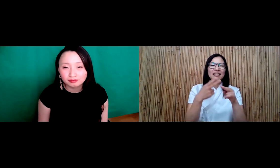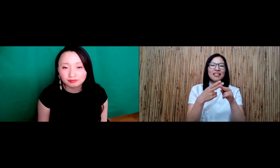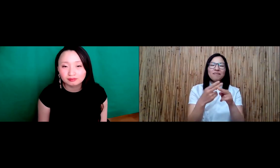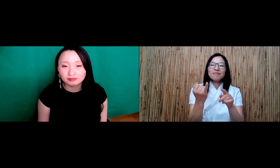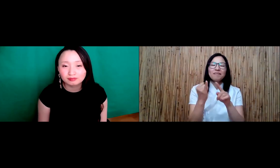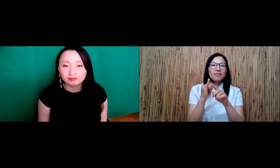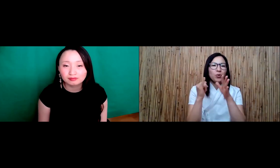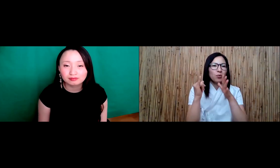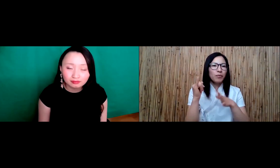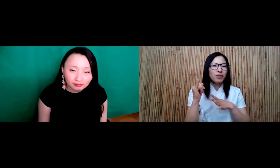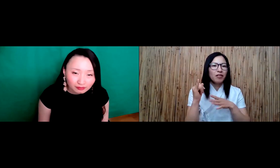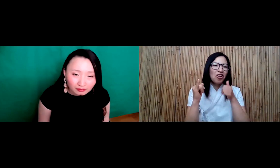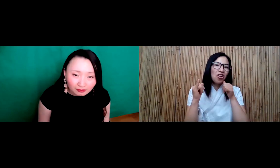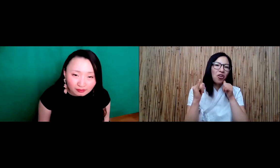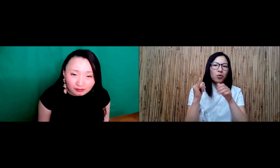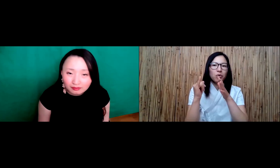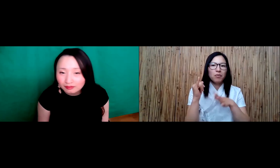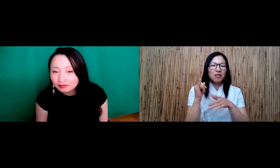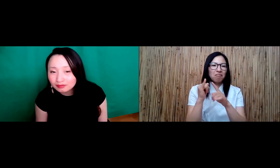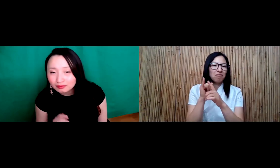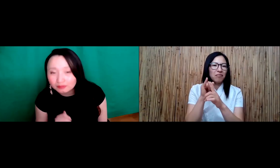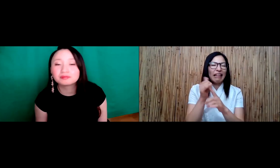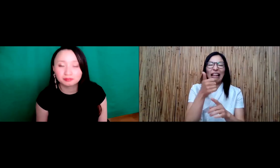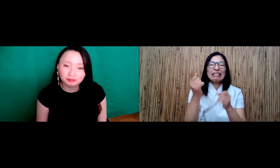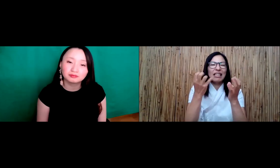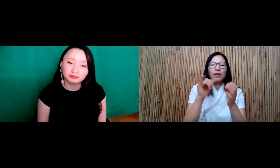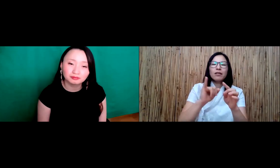in Korea. Sign names will include the pinky. if you